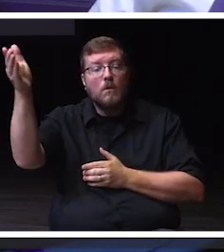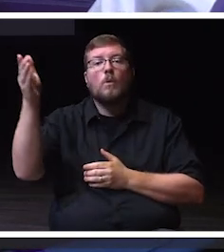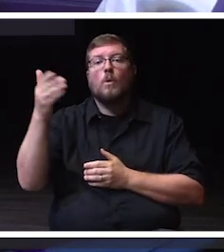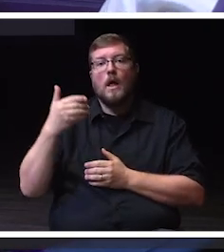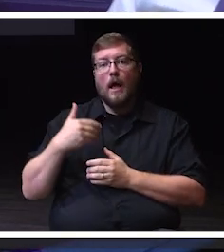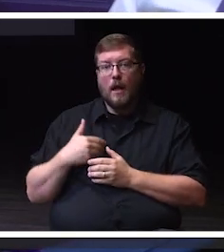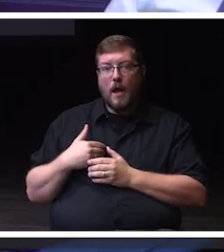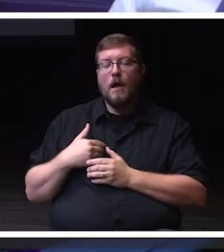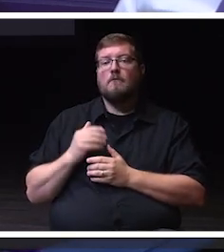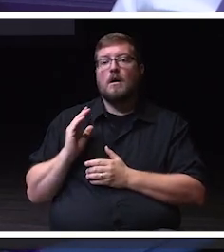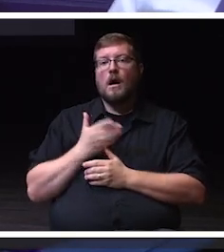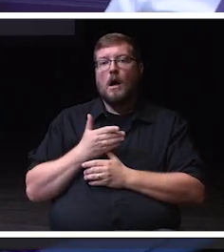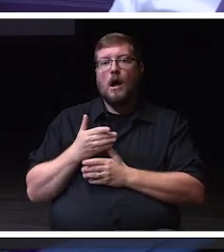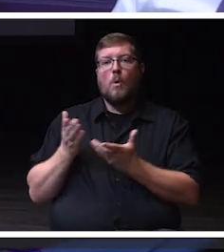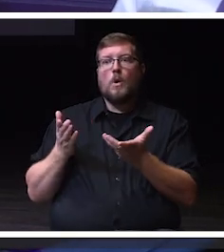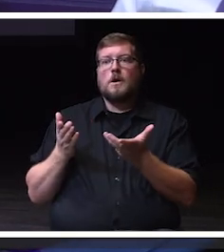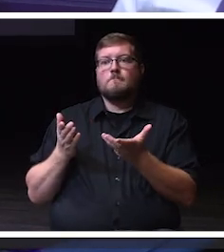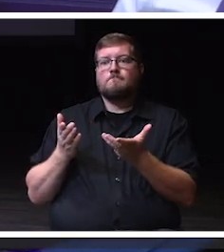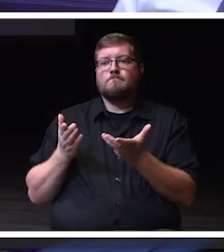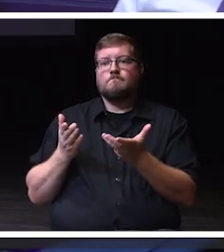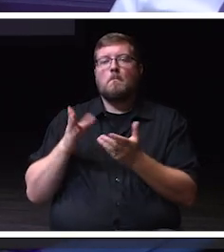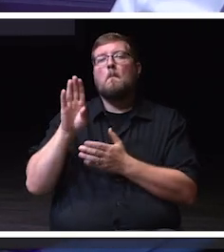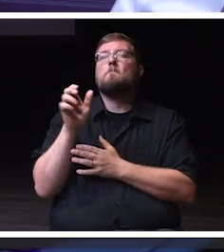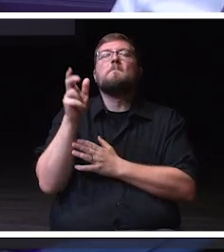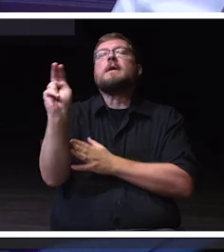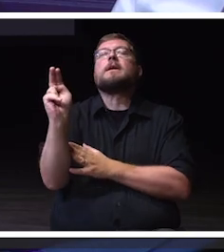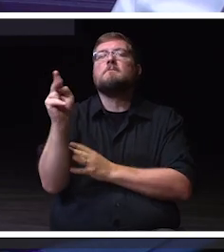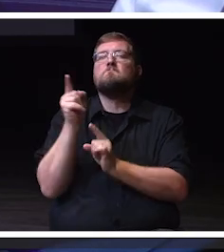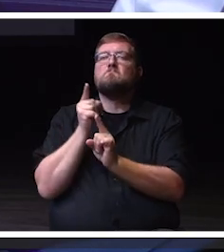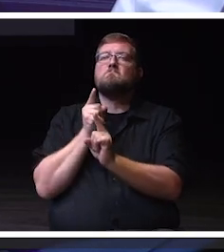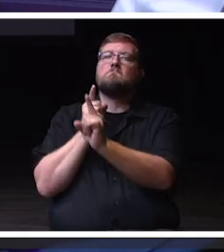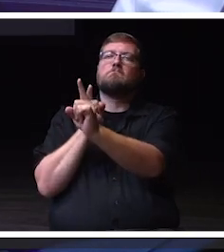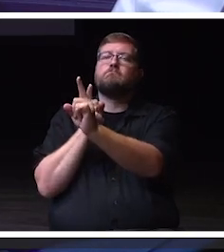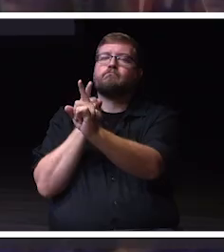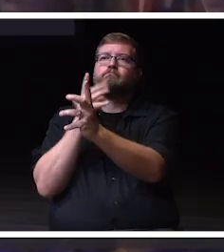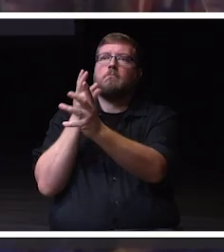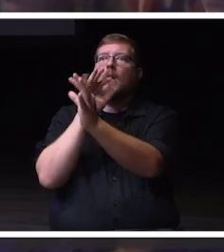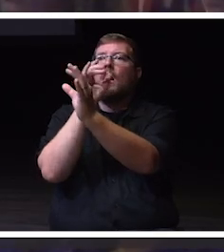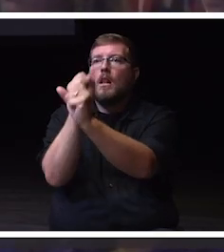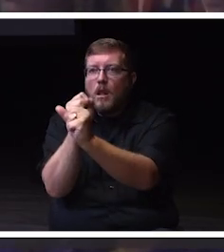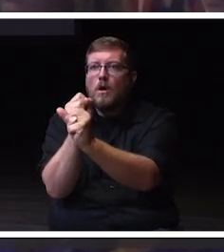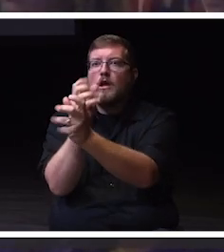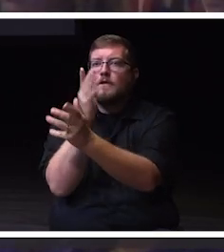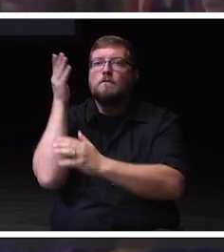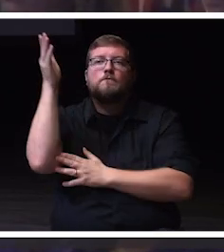define where we go boldly into the future. One goal of our strategic